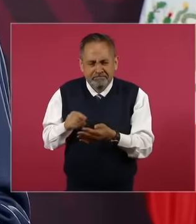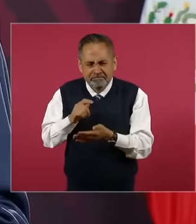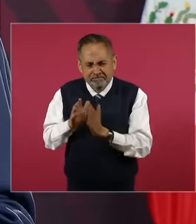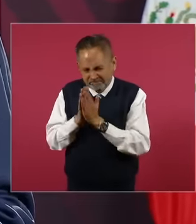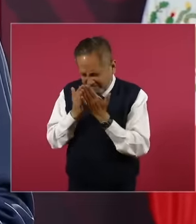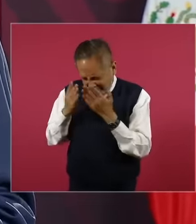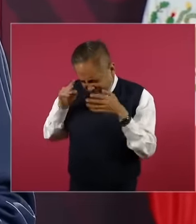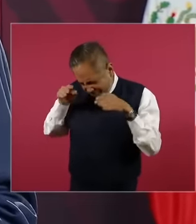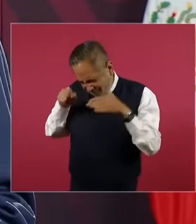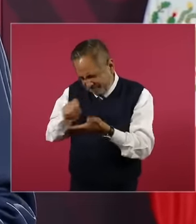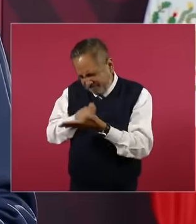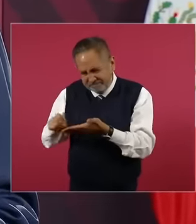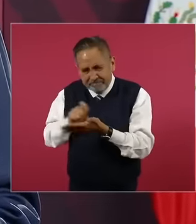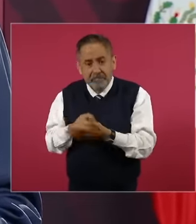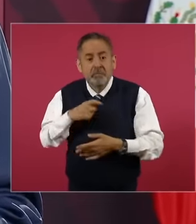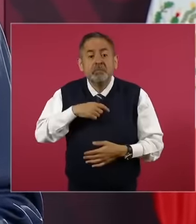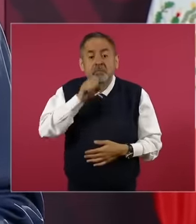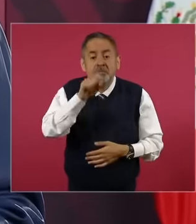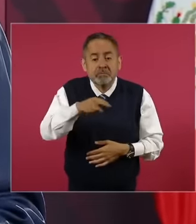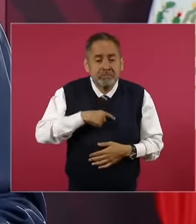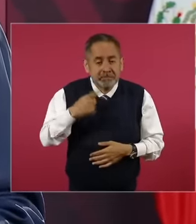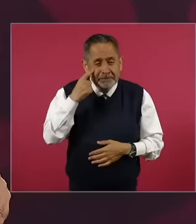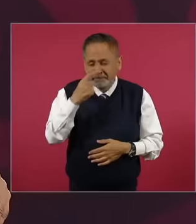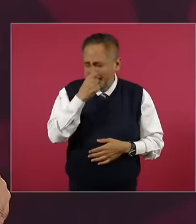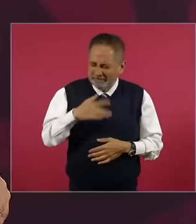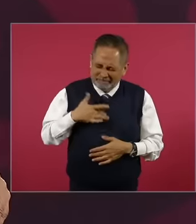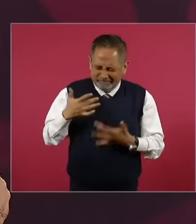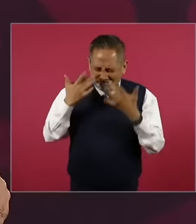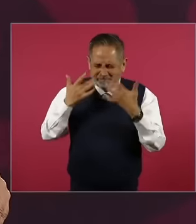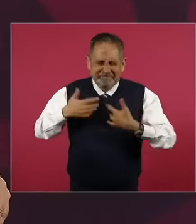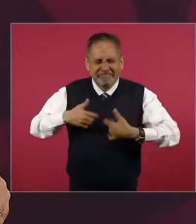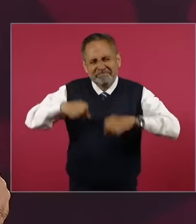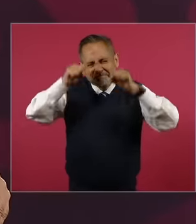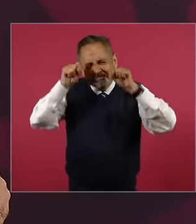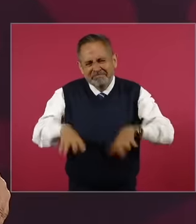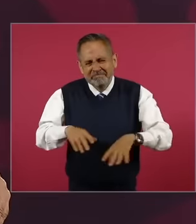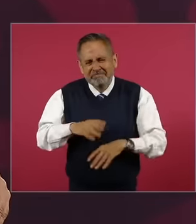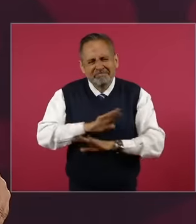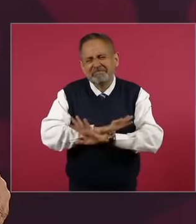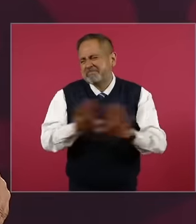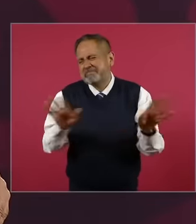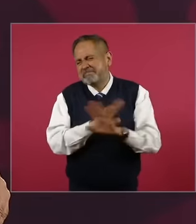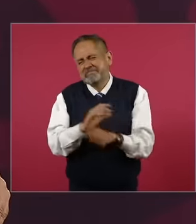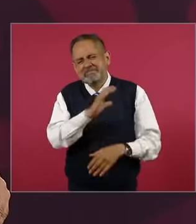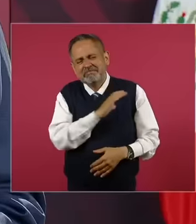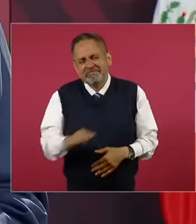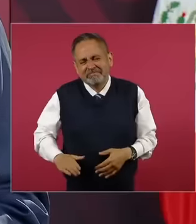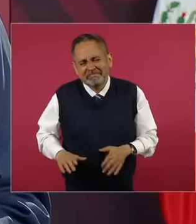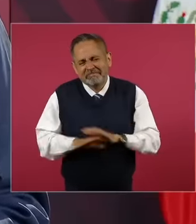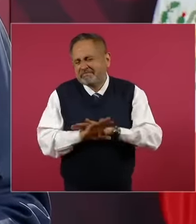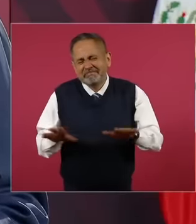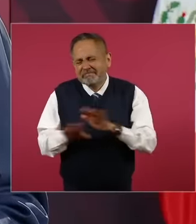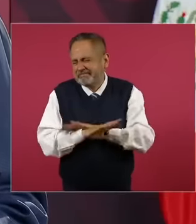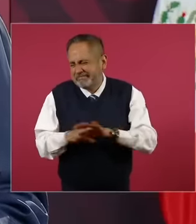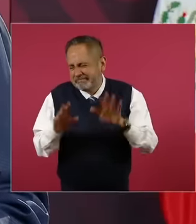I also wanted to retire and never be again candidate and I went so far as to write a draft text